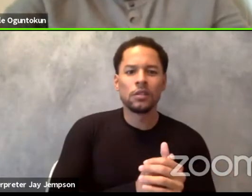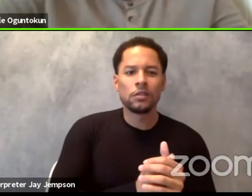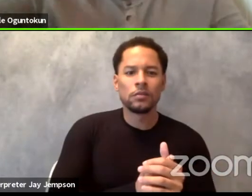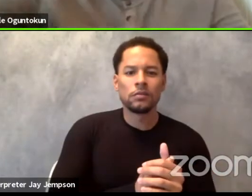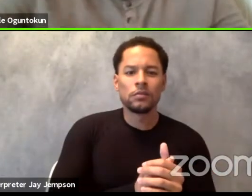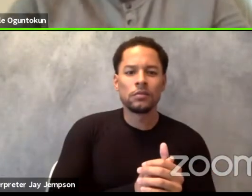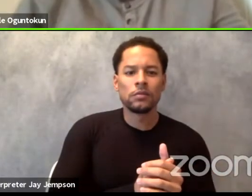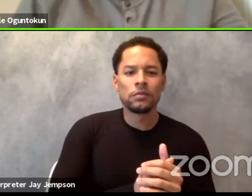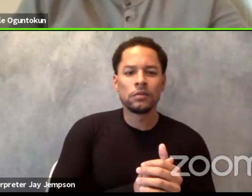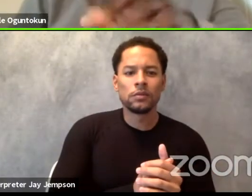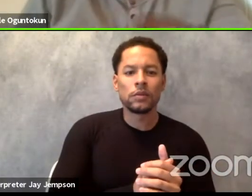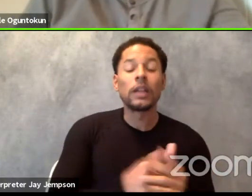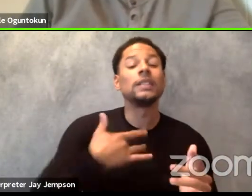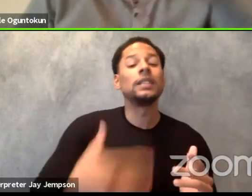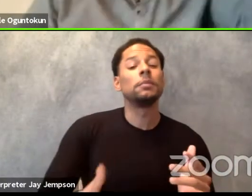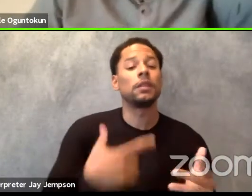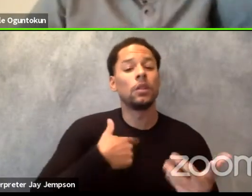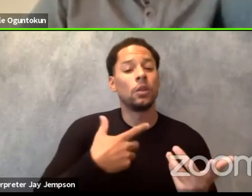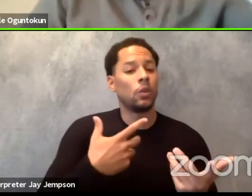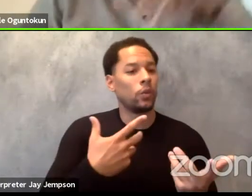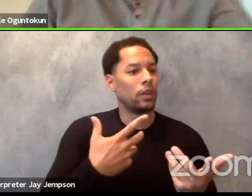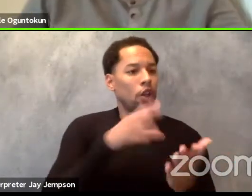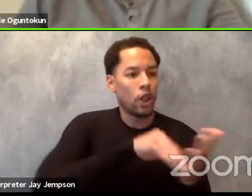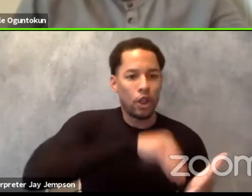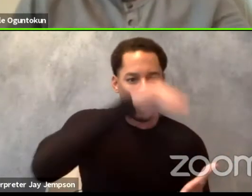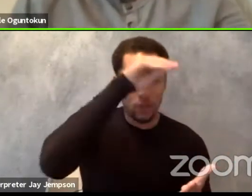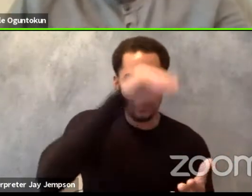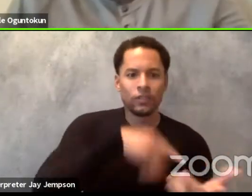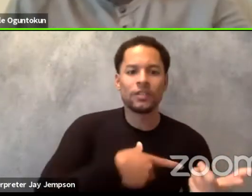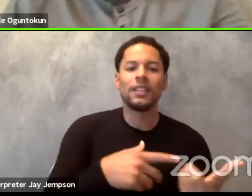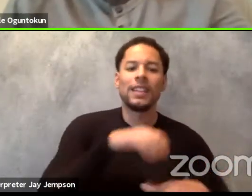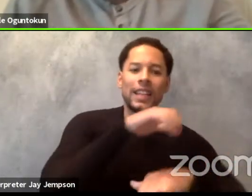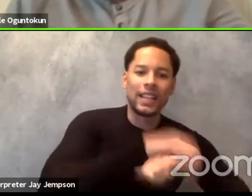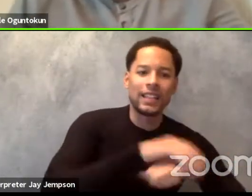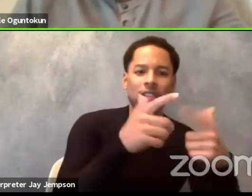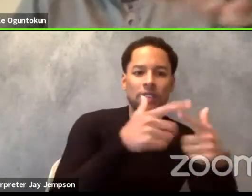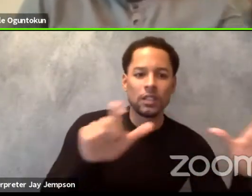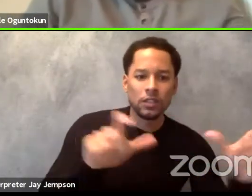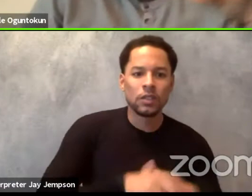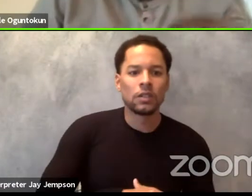literature in English then we do English literature. The 400-year-old man Shakespeare